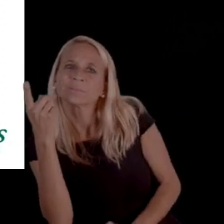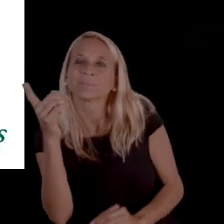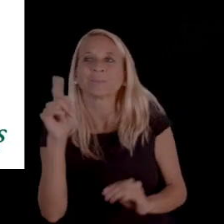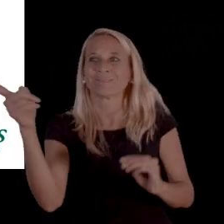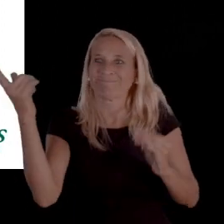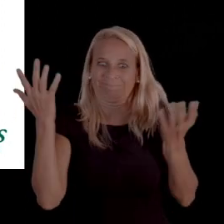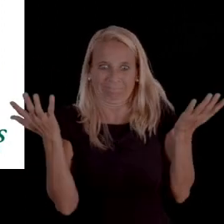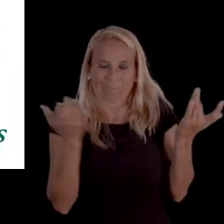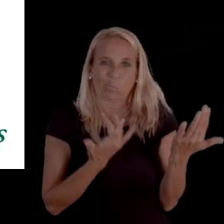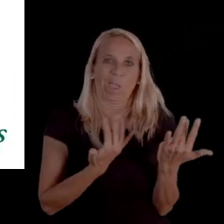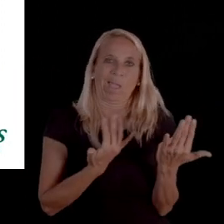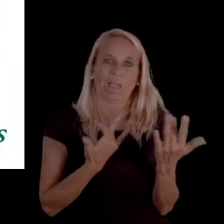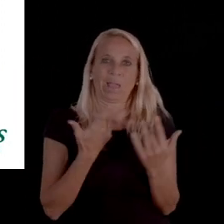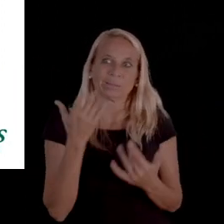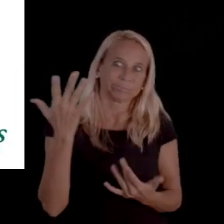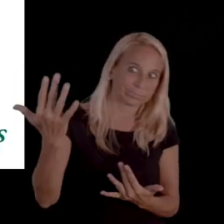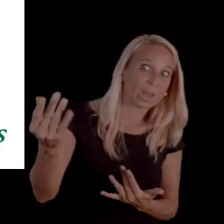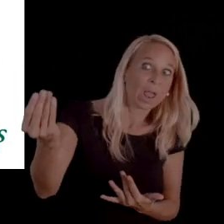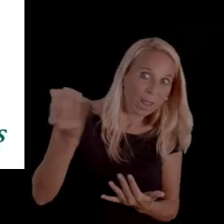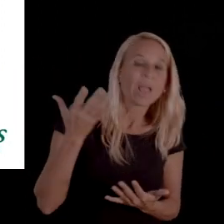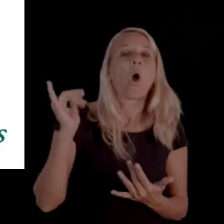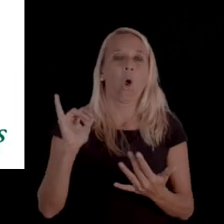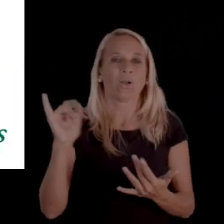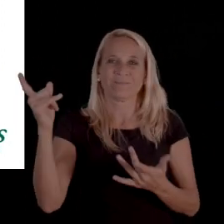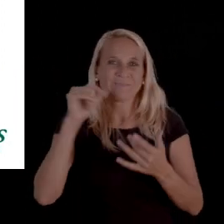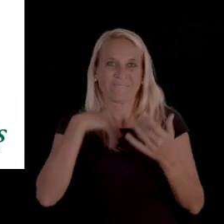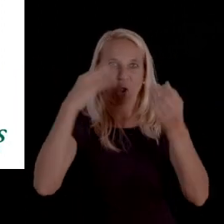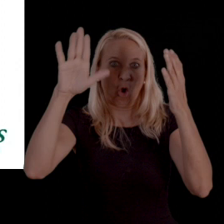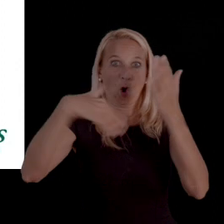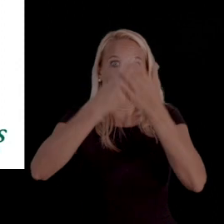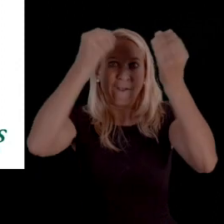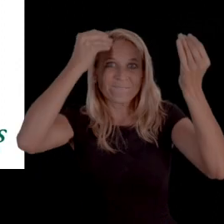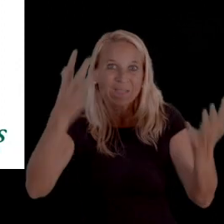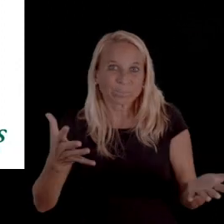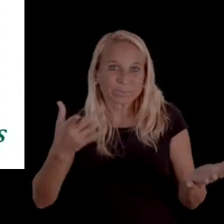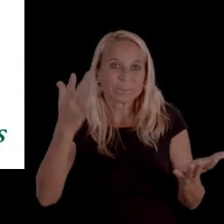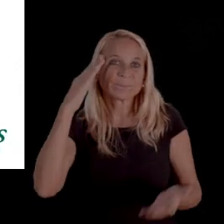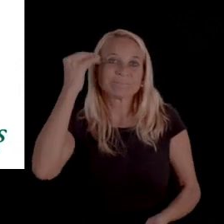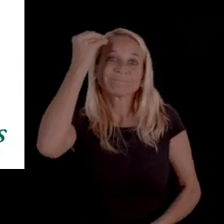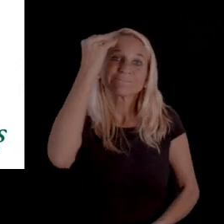that they don't have all the information to make a decision. And that's where you get a notice that says